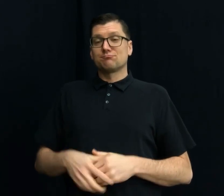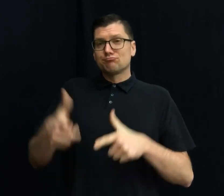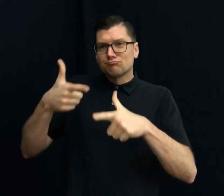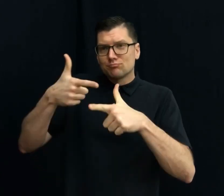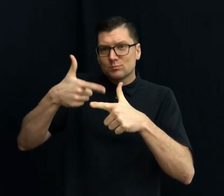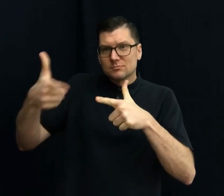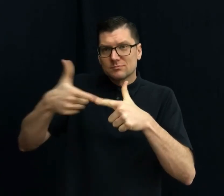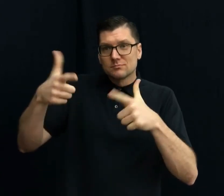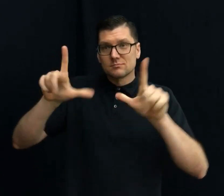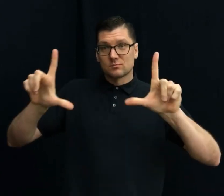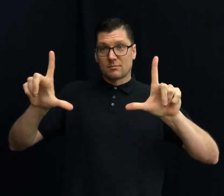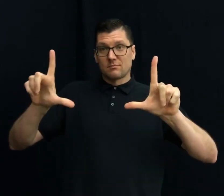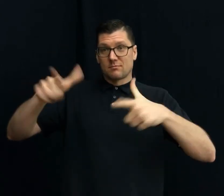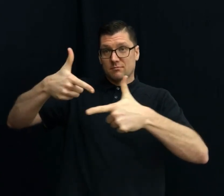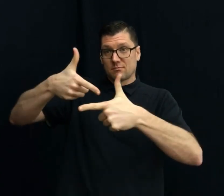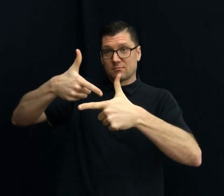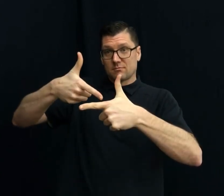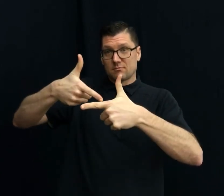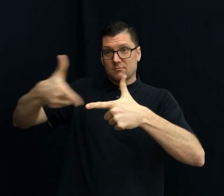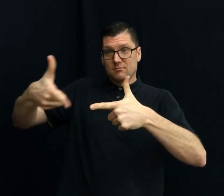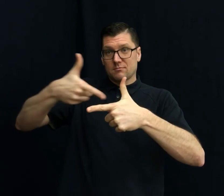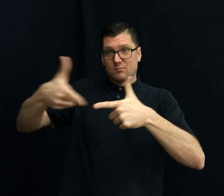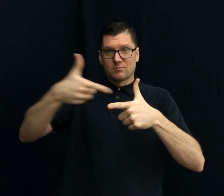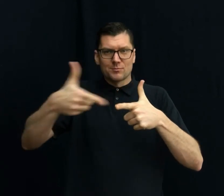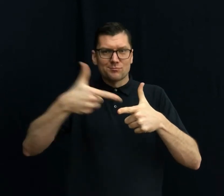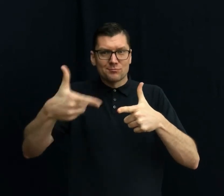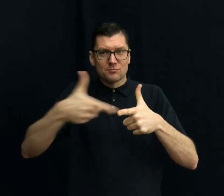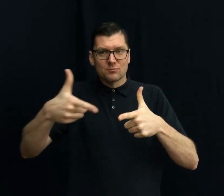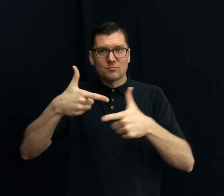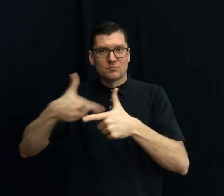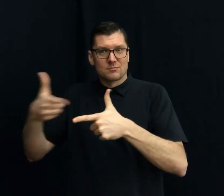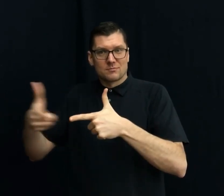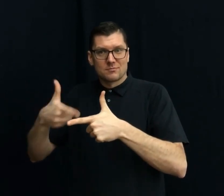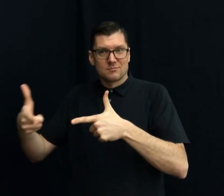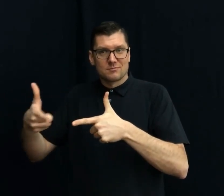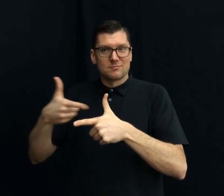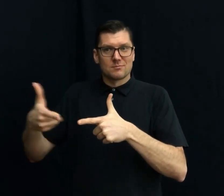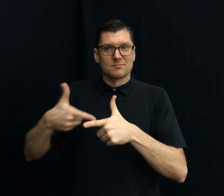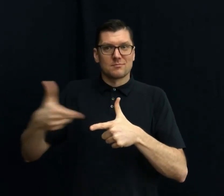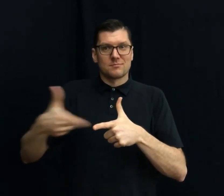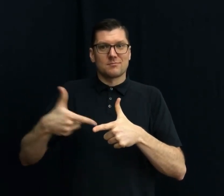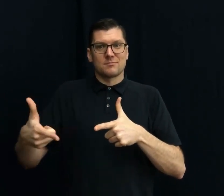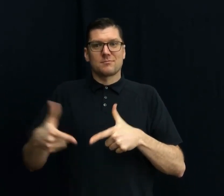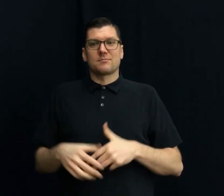WELDING